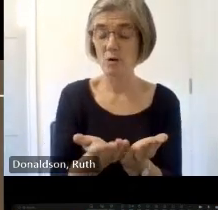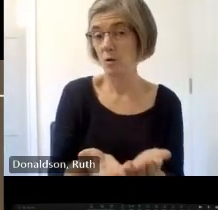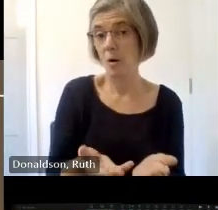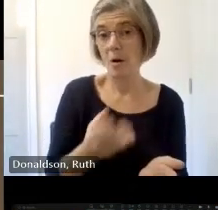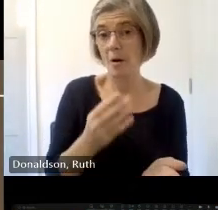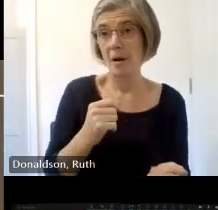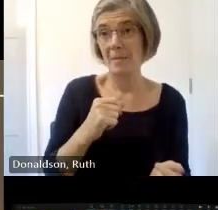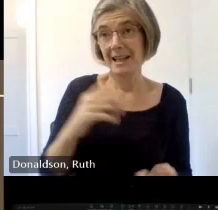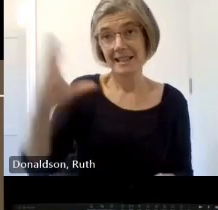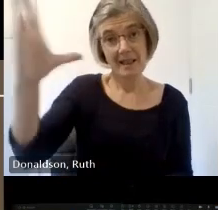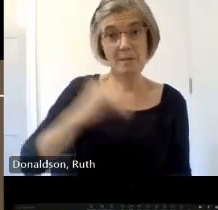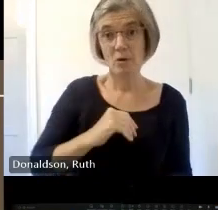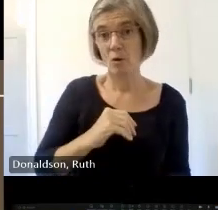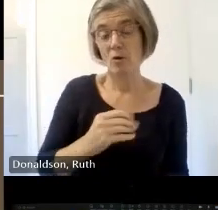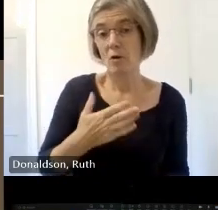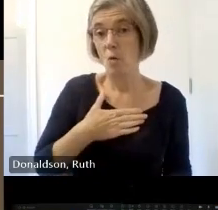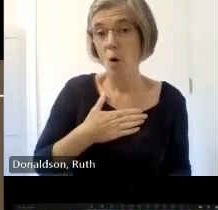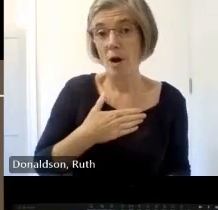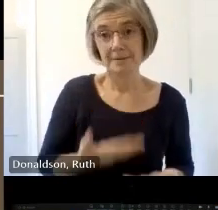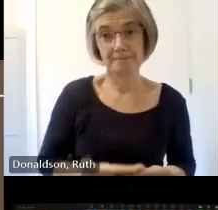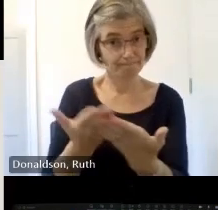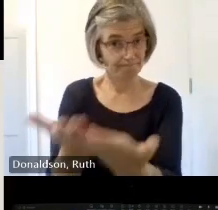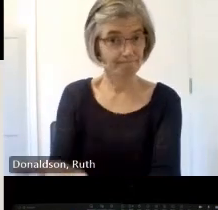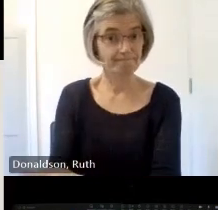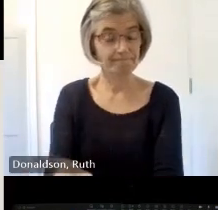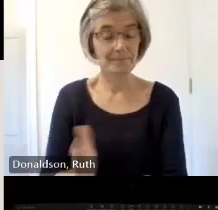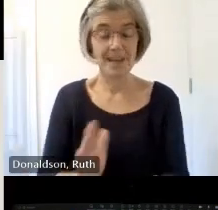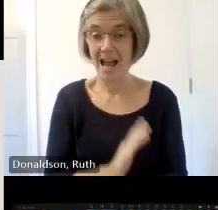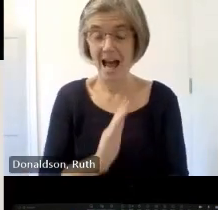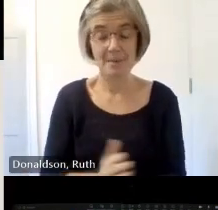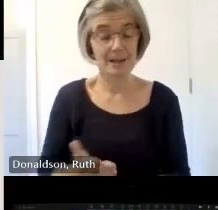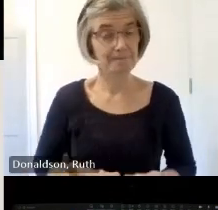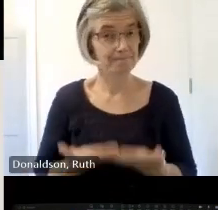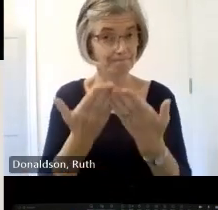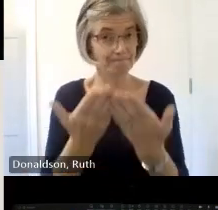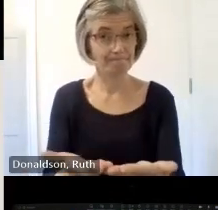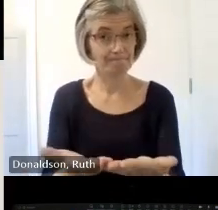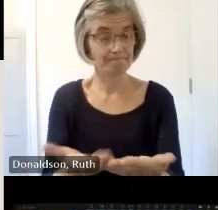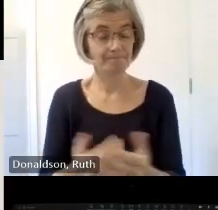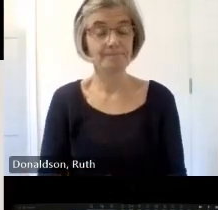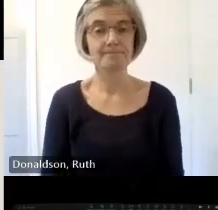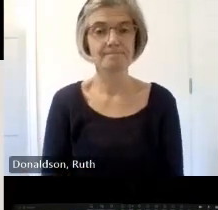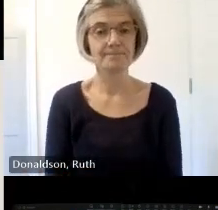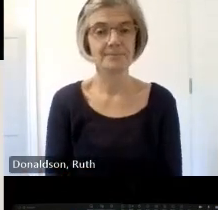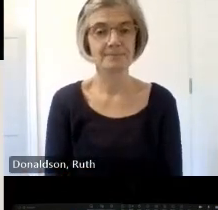we' be very happy to give you one next slide please thank you very much and do you have any